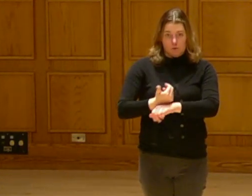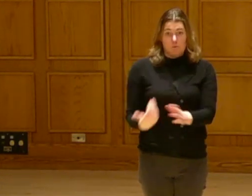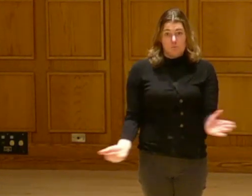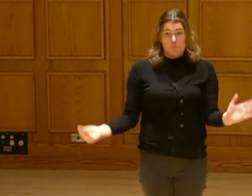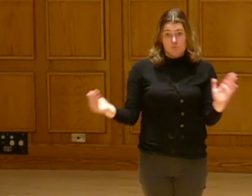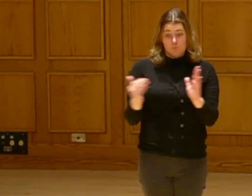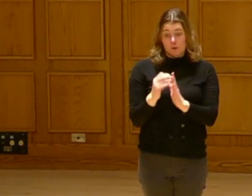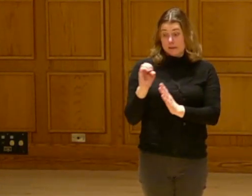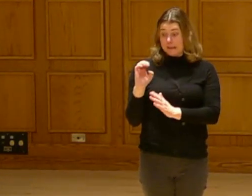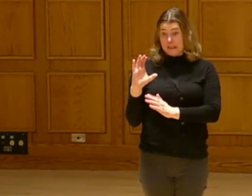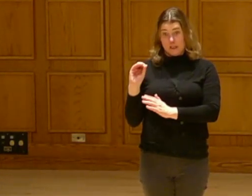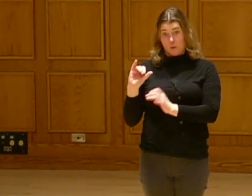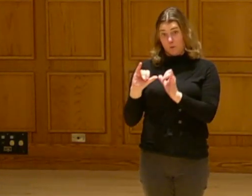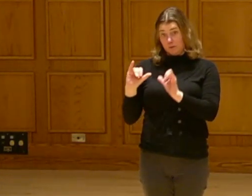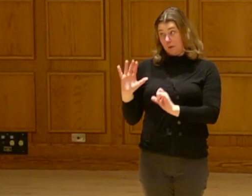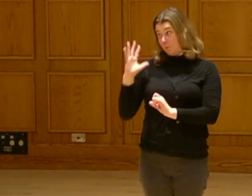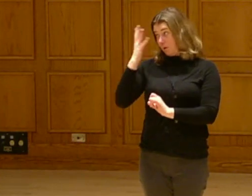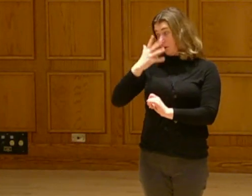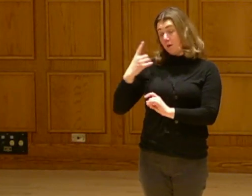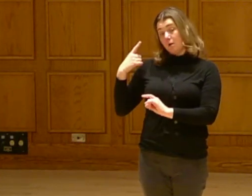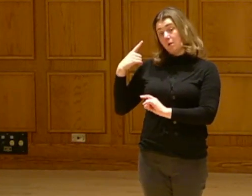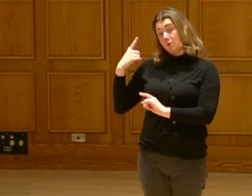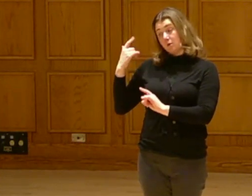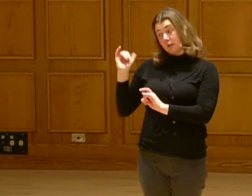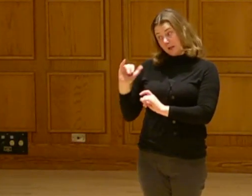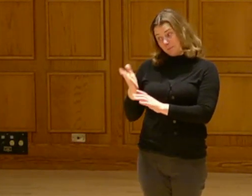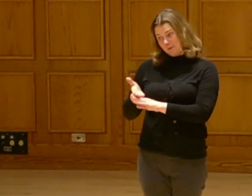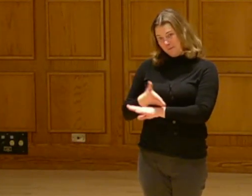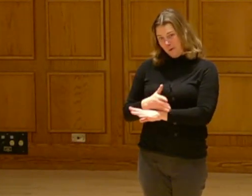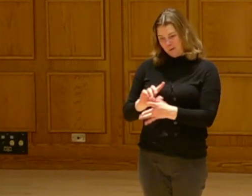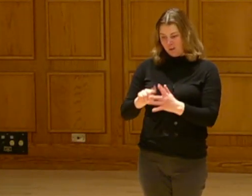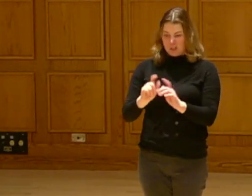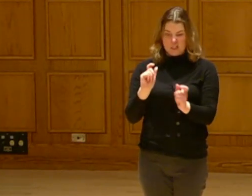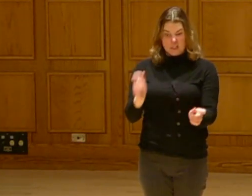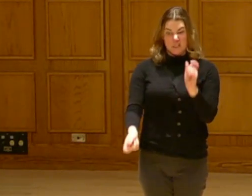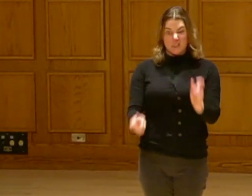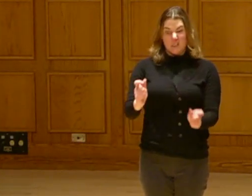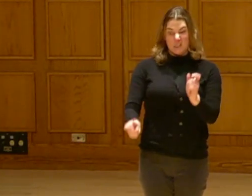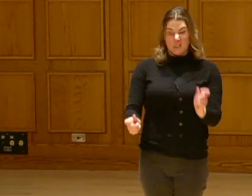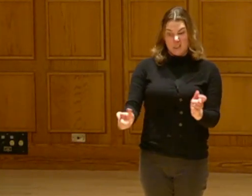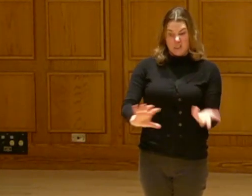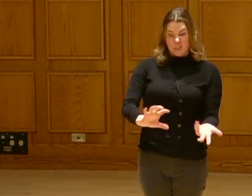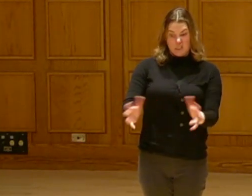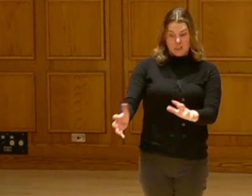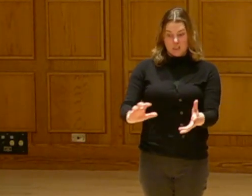reestablishing what the ecosystem looked like before we started